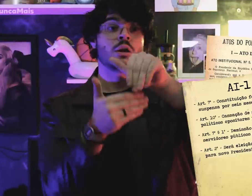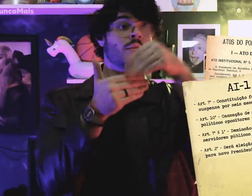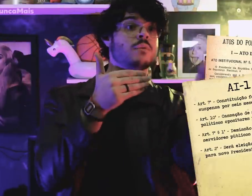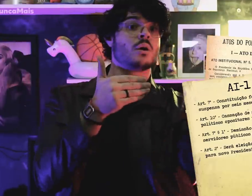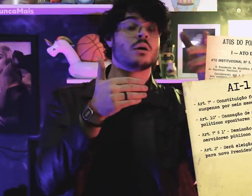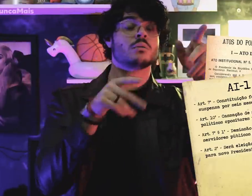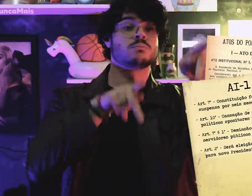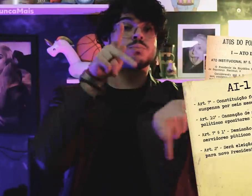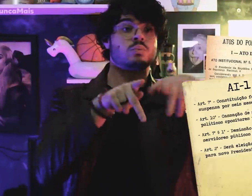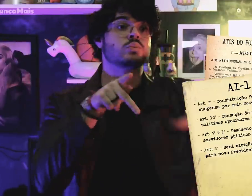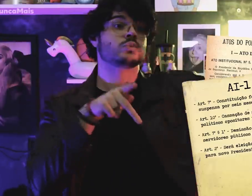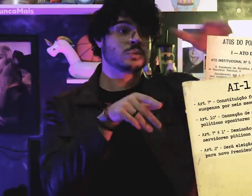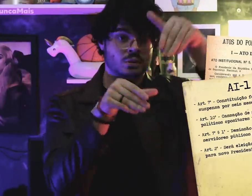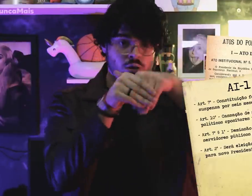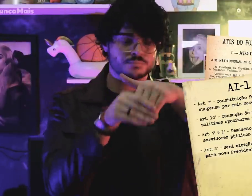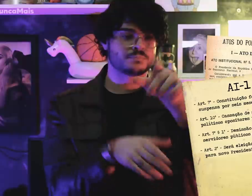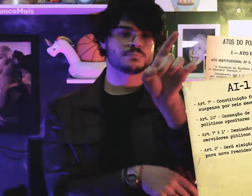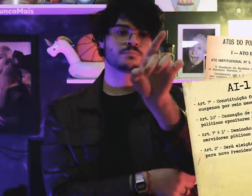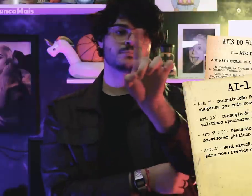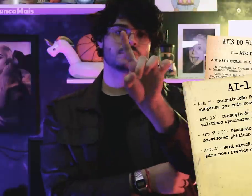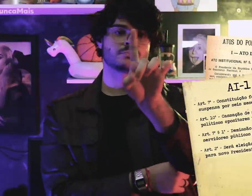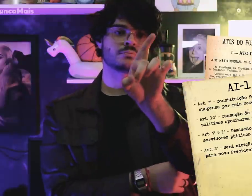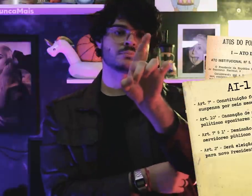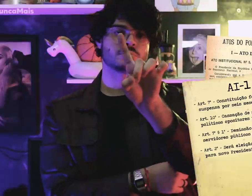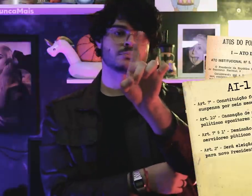no longer by the people.